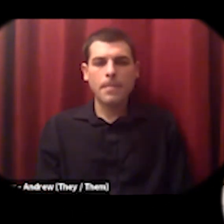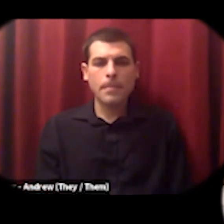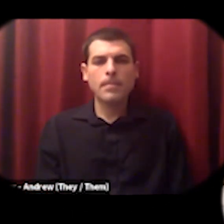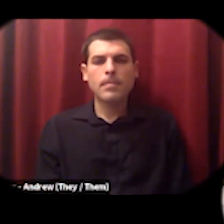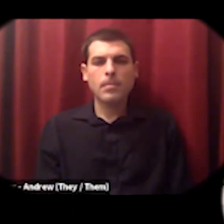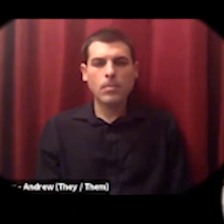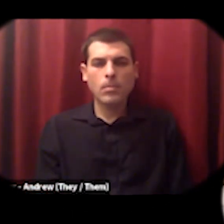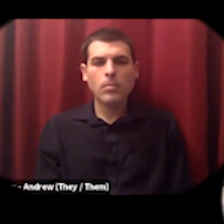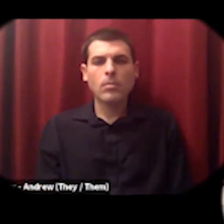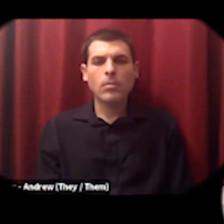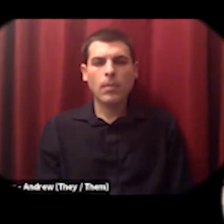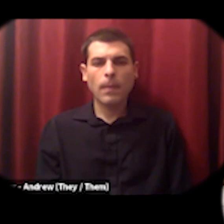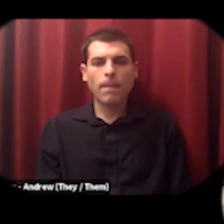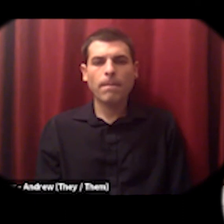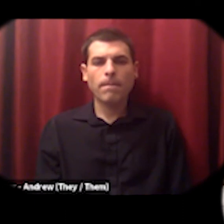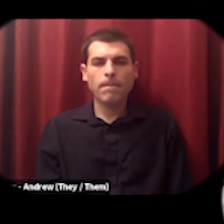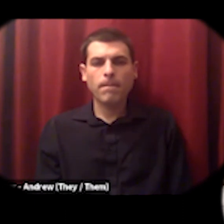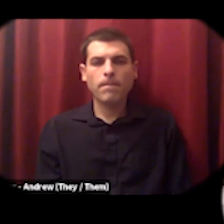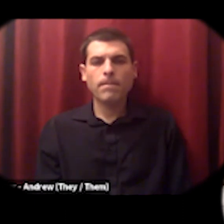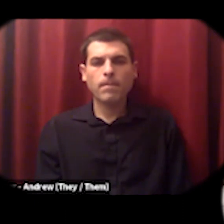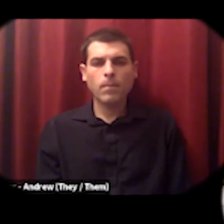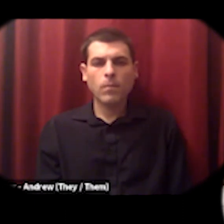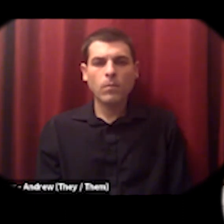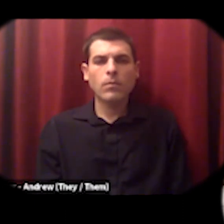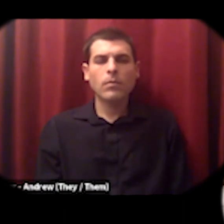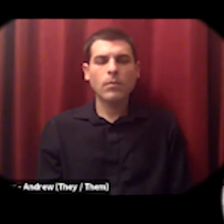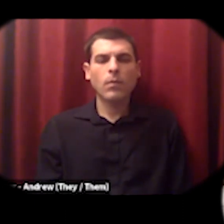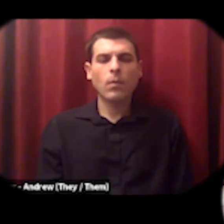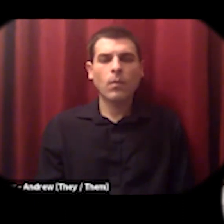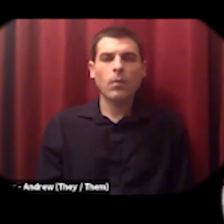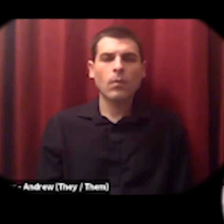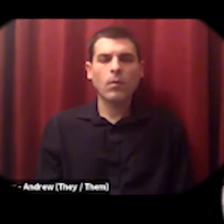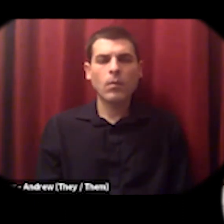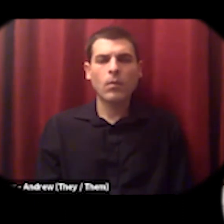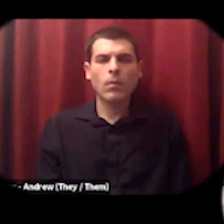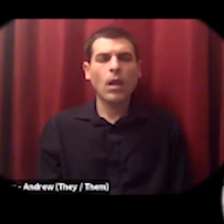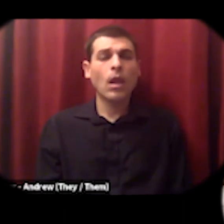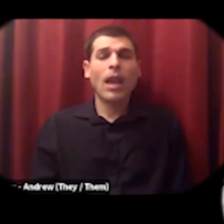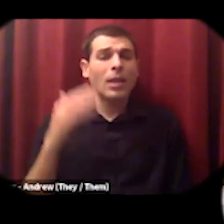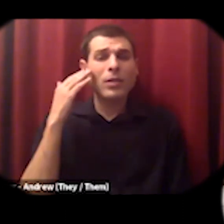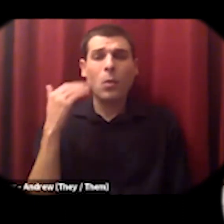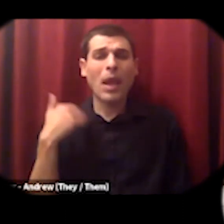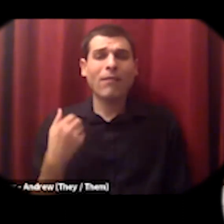bring so many of the unutilized resources whether they're locked up in speculation